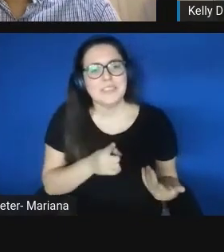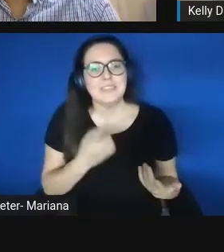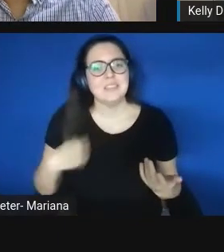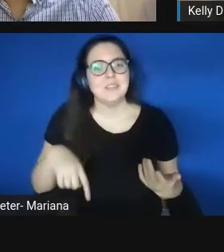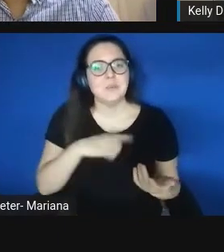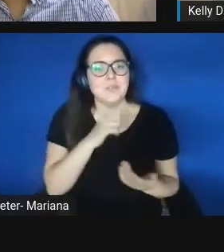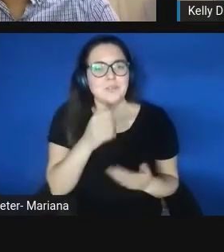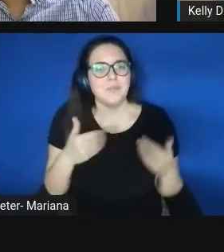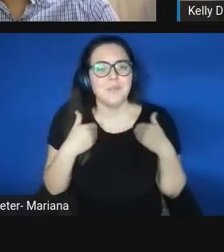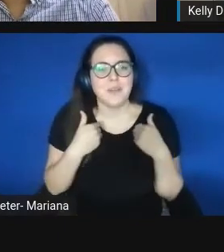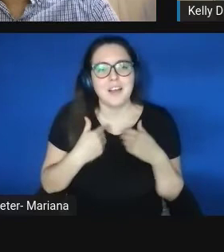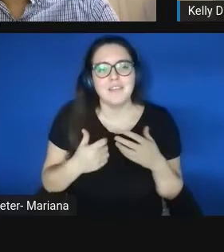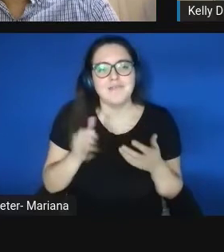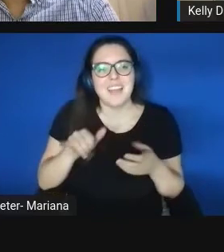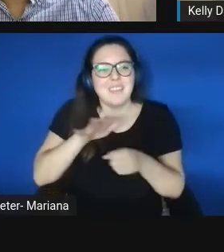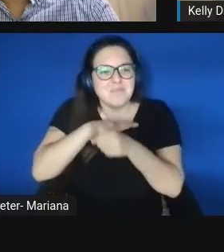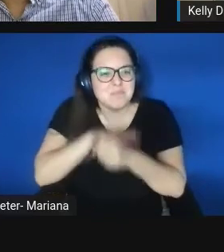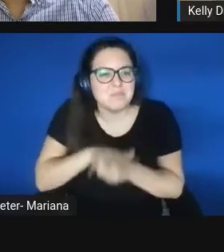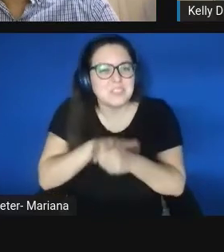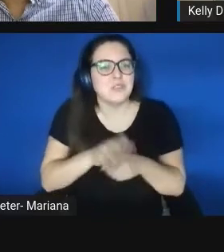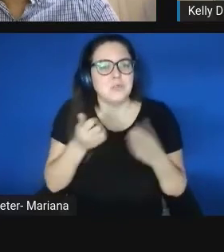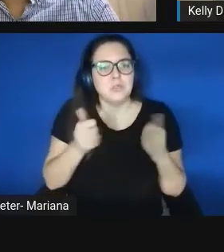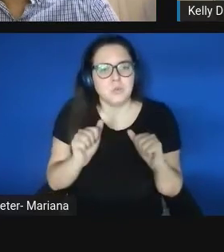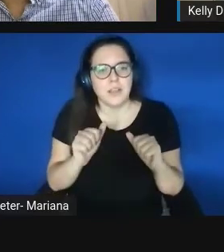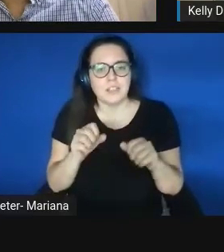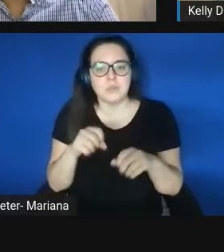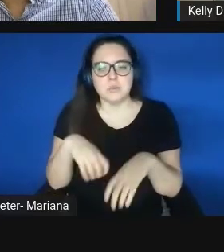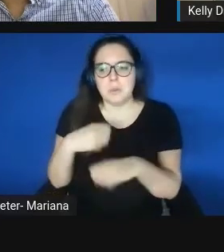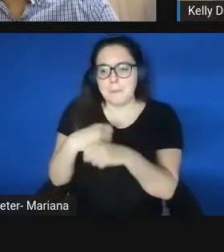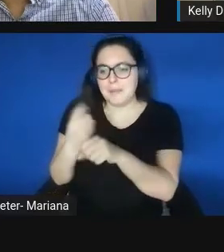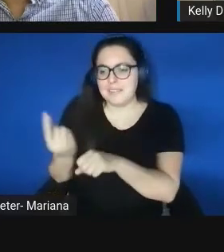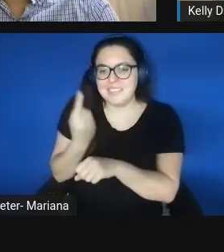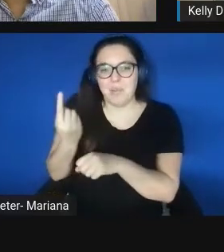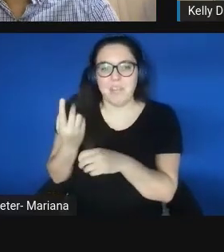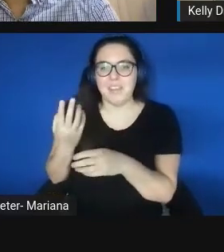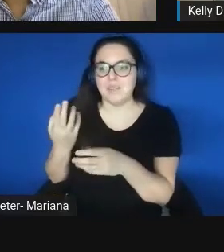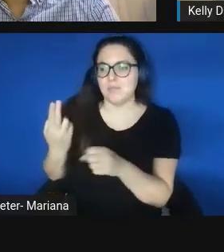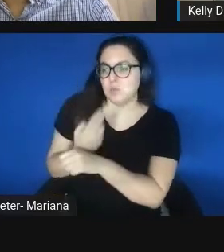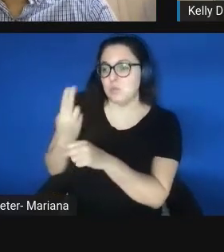of trying to make something useful initially. We're just trying to figure out how things work.